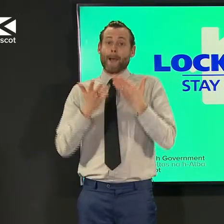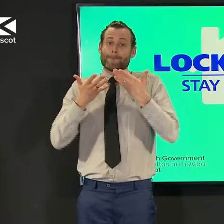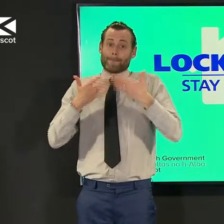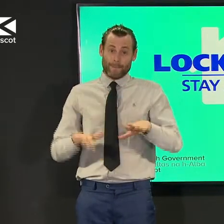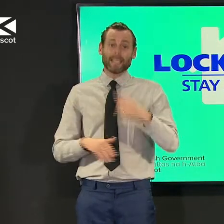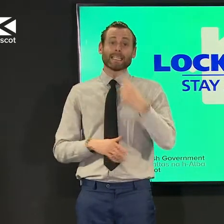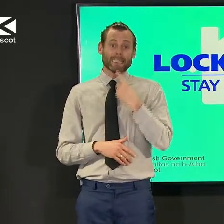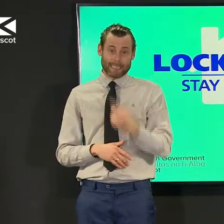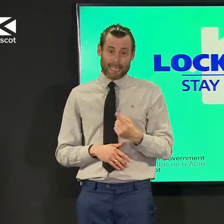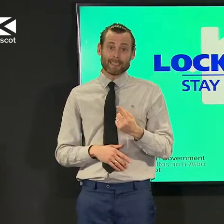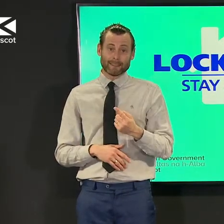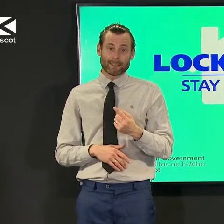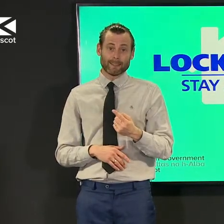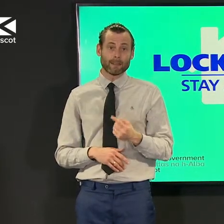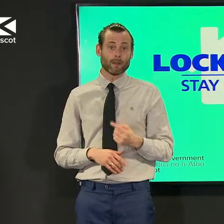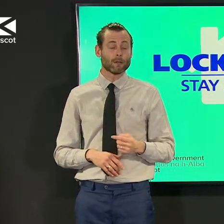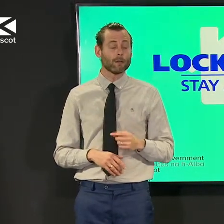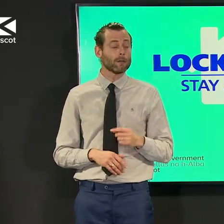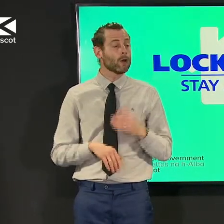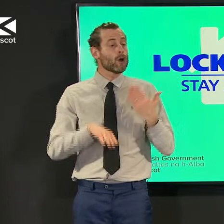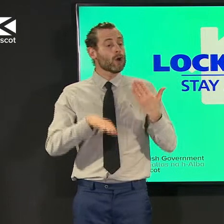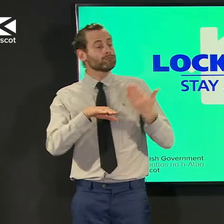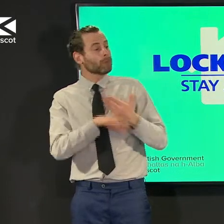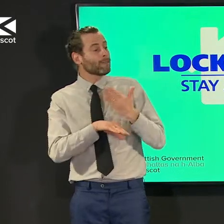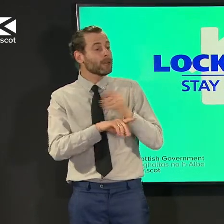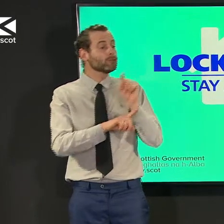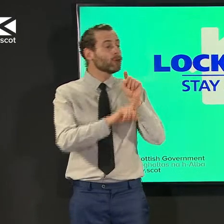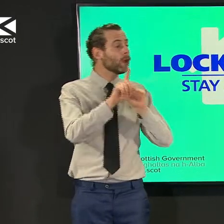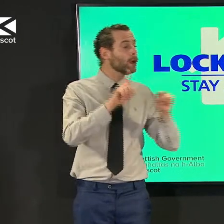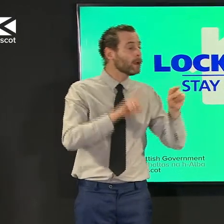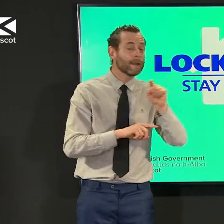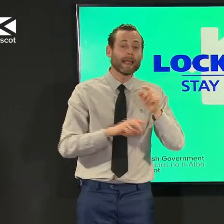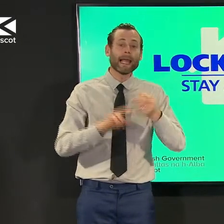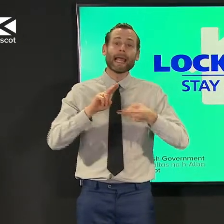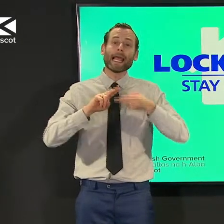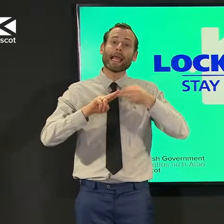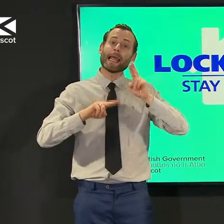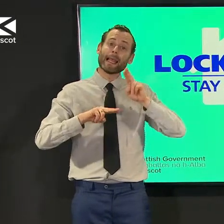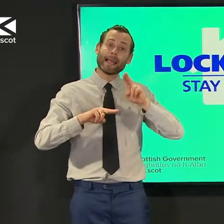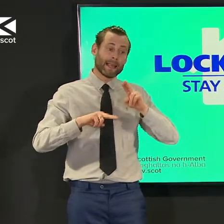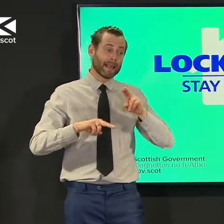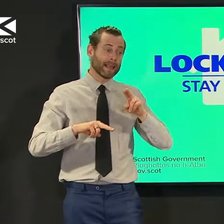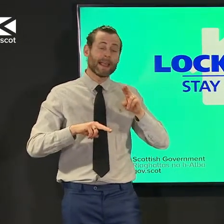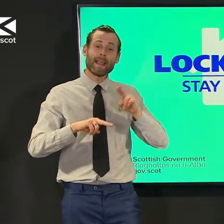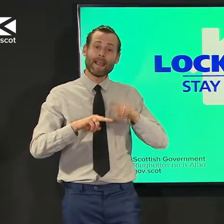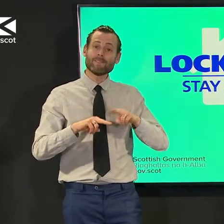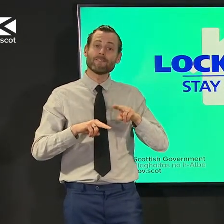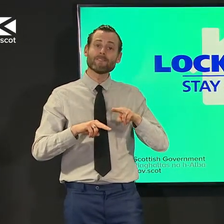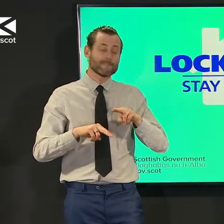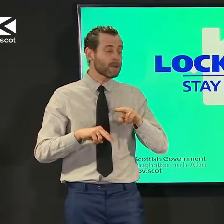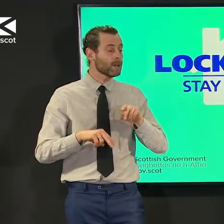that any profession anyone working in a profession is at a higher risk because of the nature of their